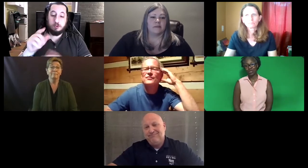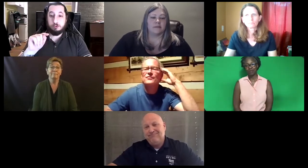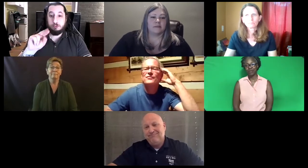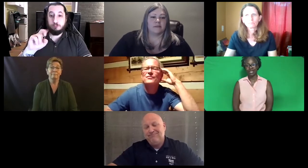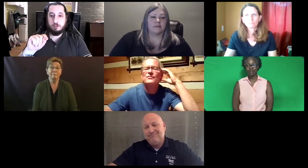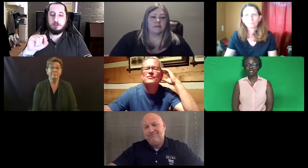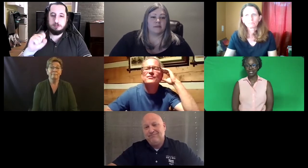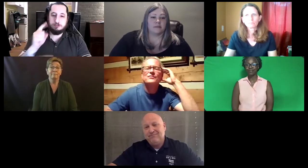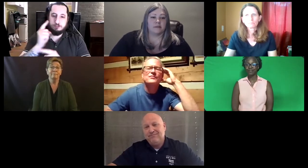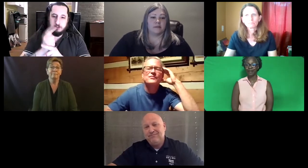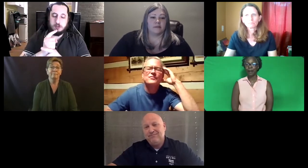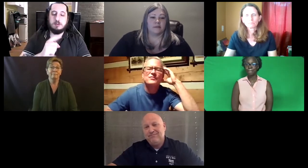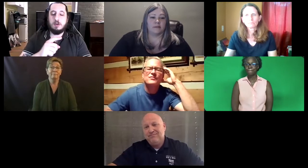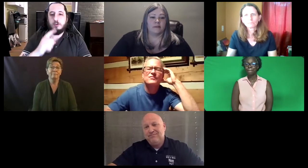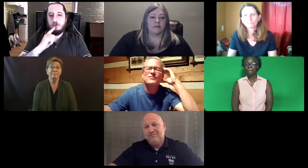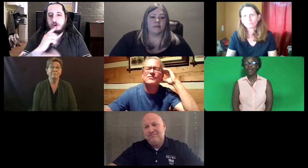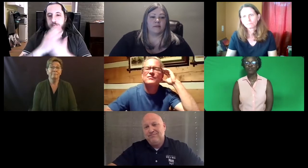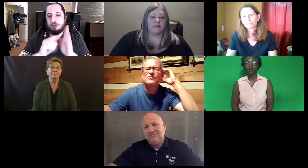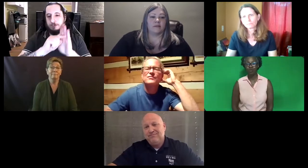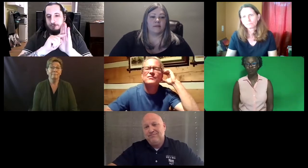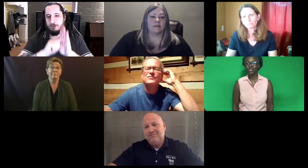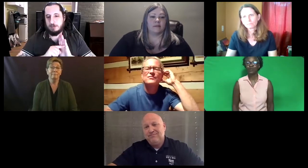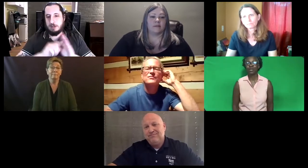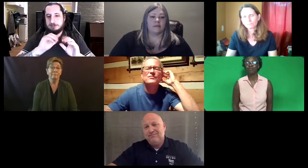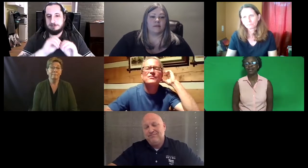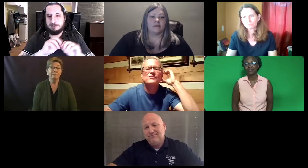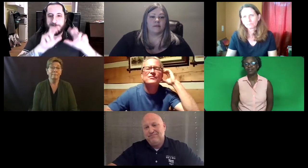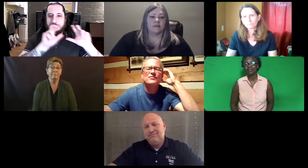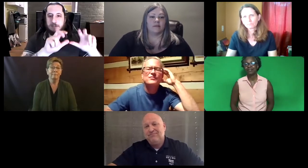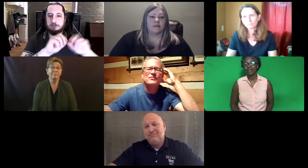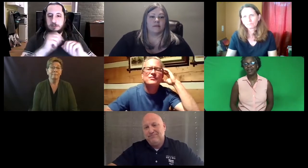be very expensive. If you're truly doing it right.